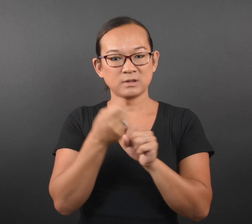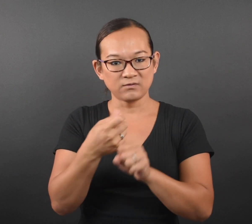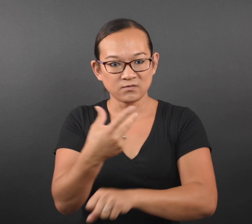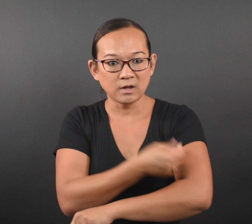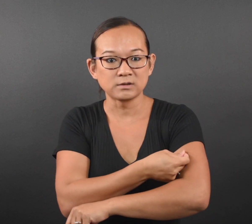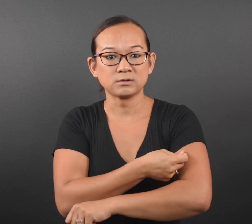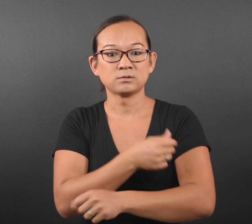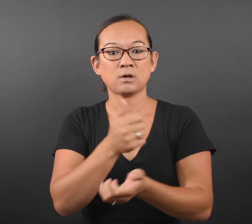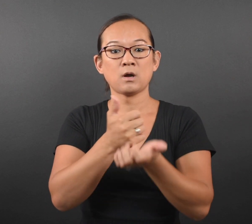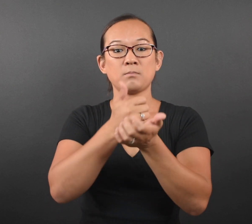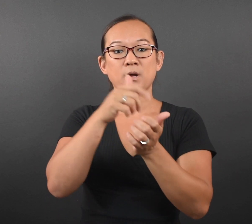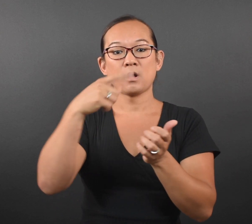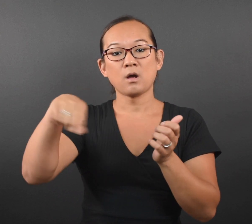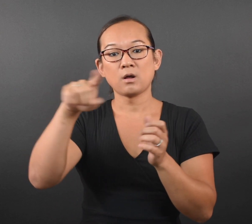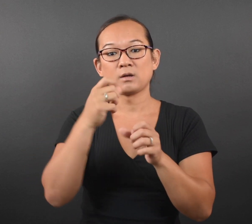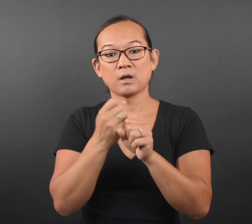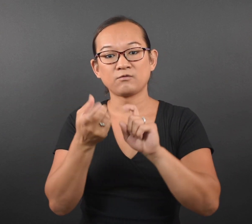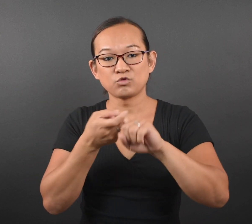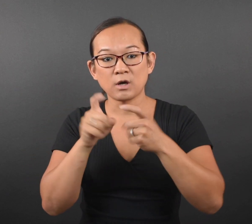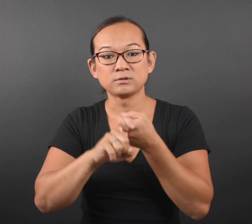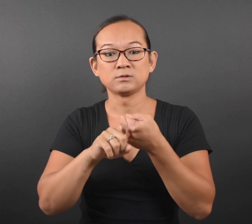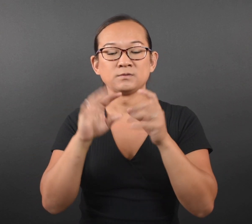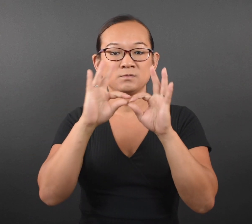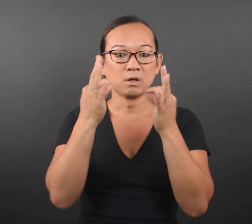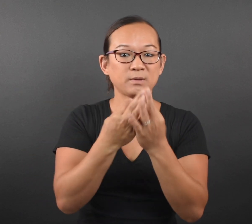“One way we do that is by getting vaccinated and helping to get our